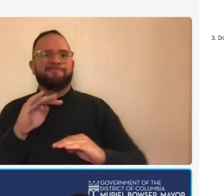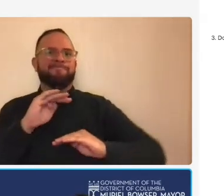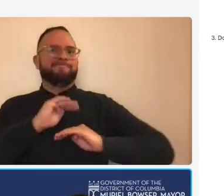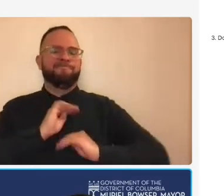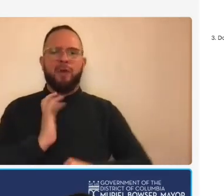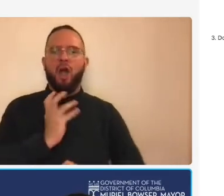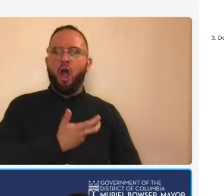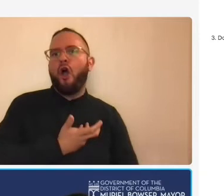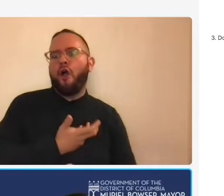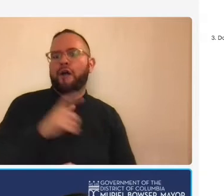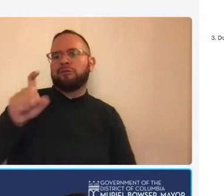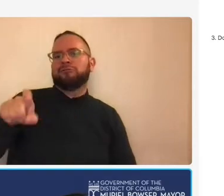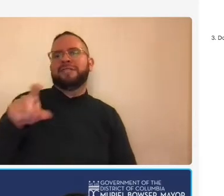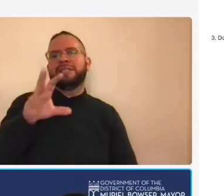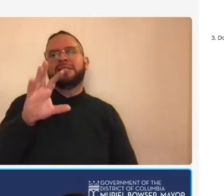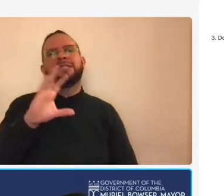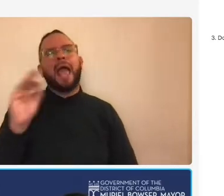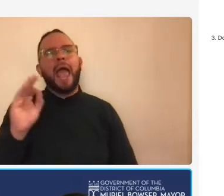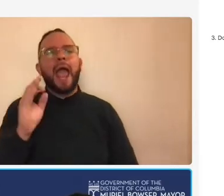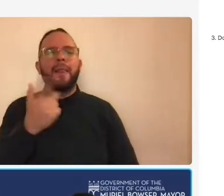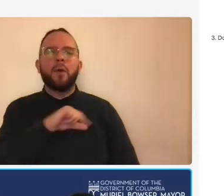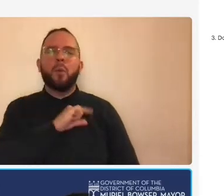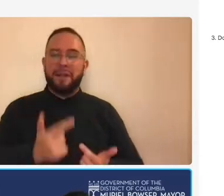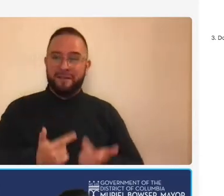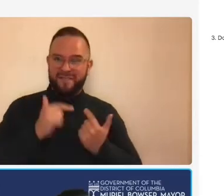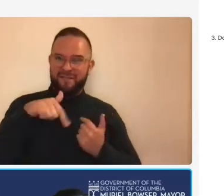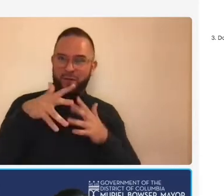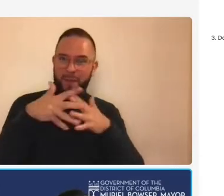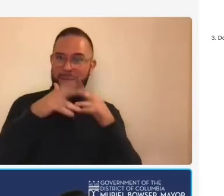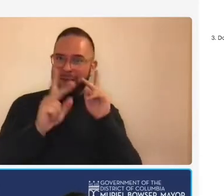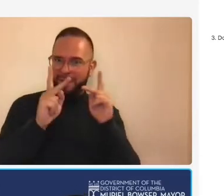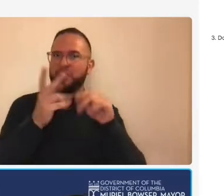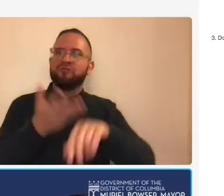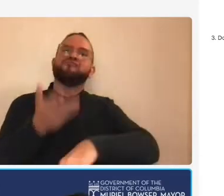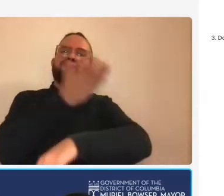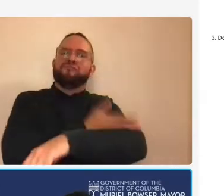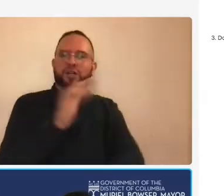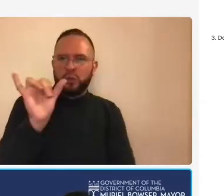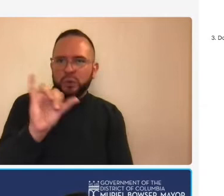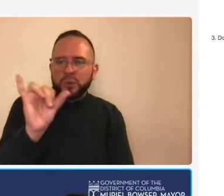quality of life for american people so that's the plug for fhwa so in fulfillment of this